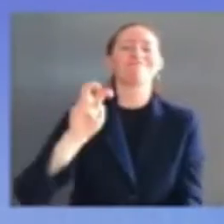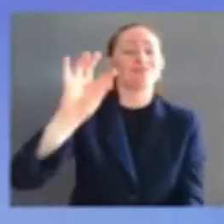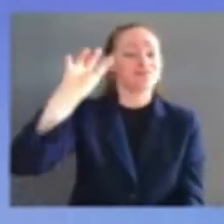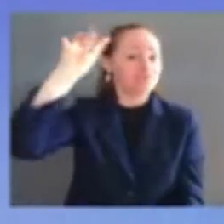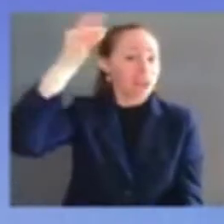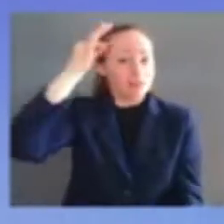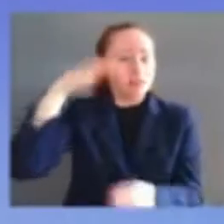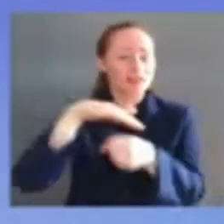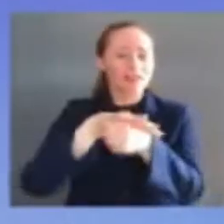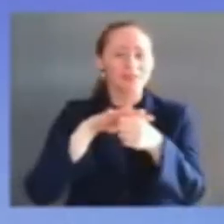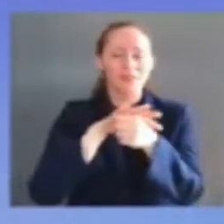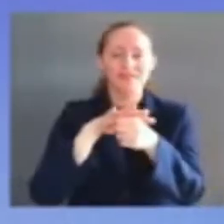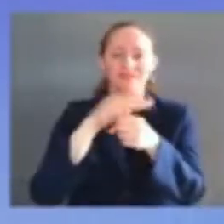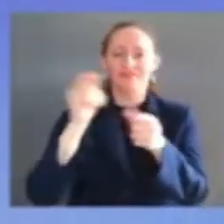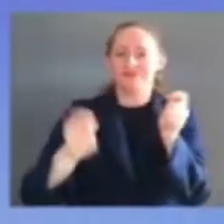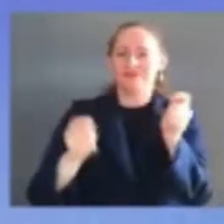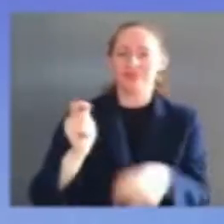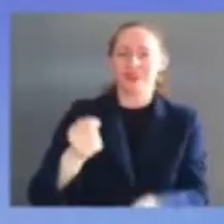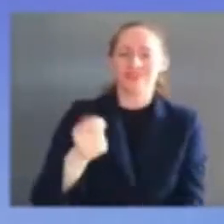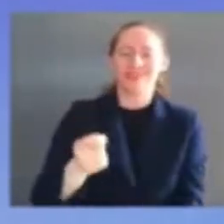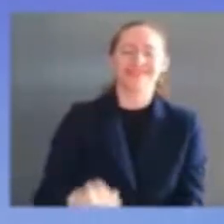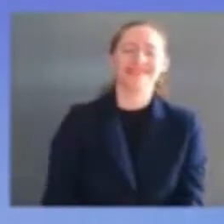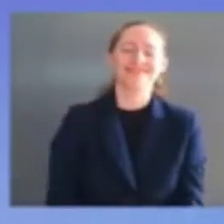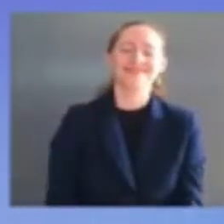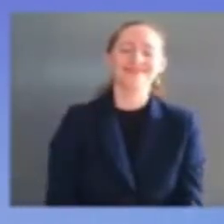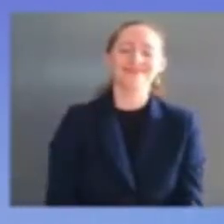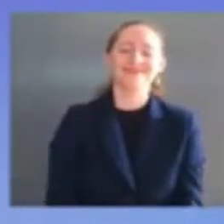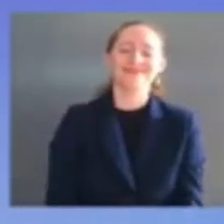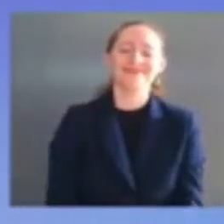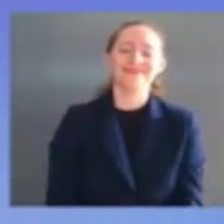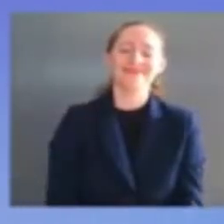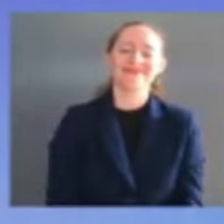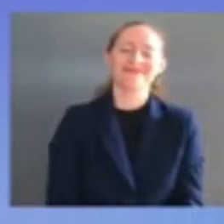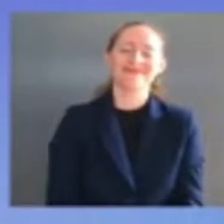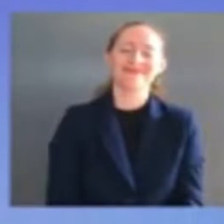this brings me to my colleagues and staff of the federal district court in washington d.c